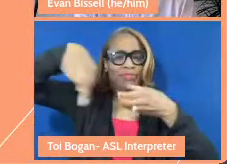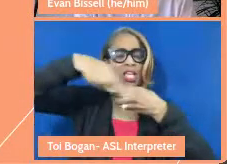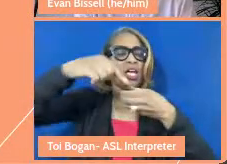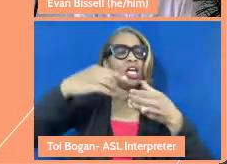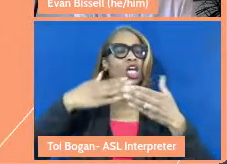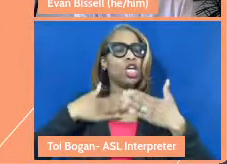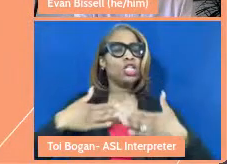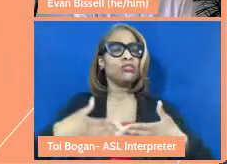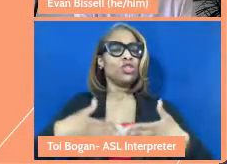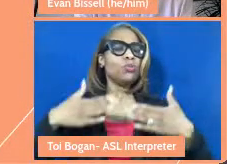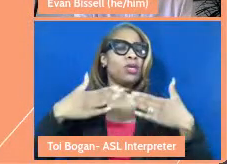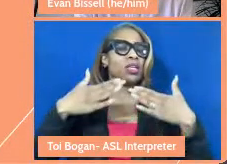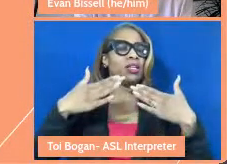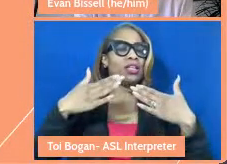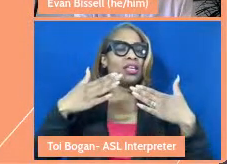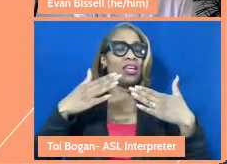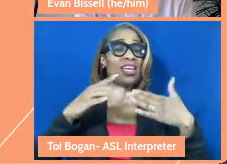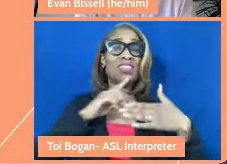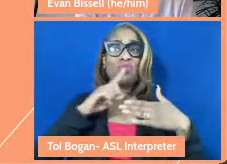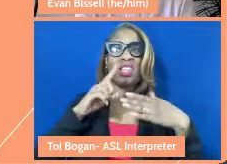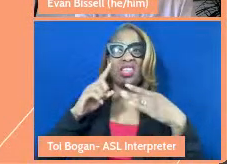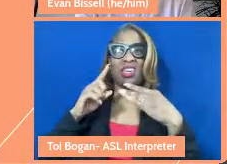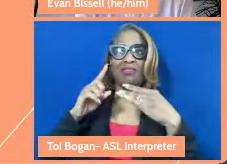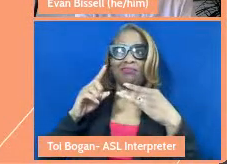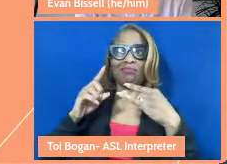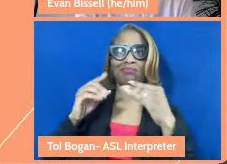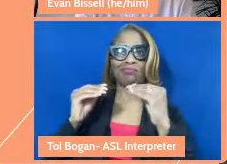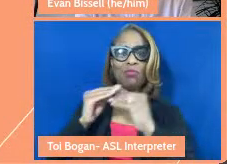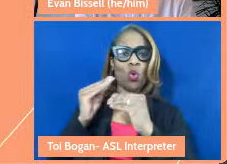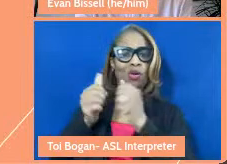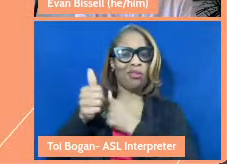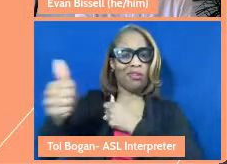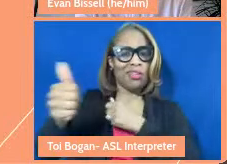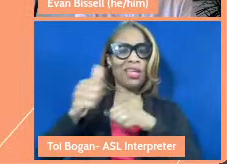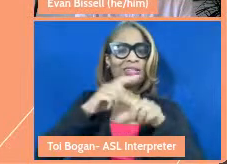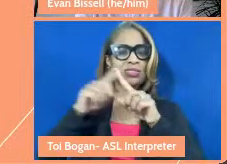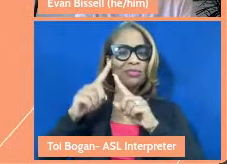extends beyond humans. It extends to different expressions of life and the earth itself.